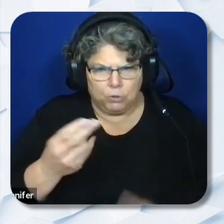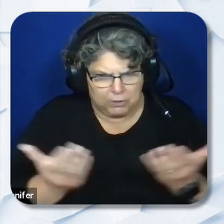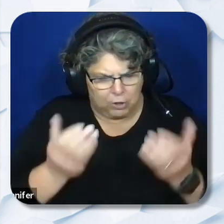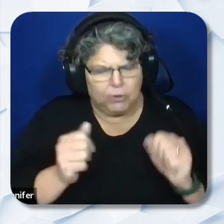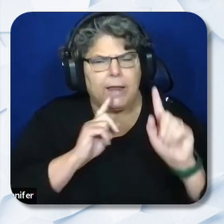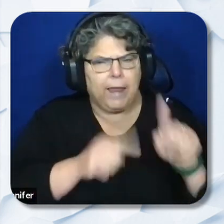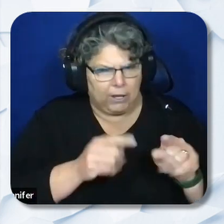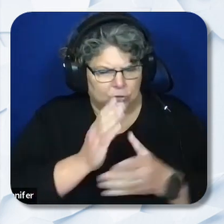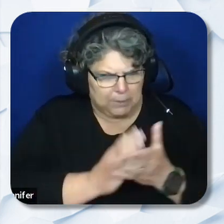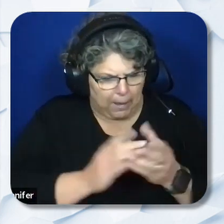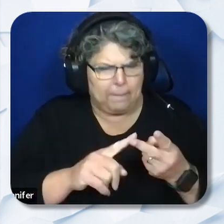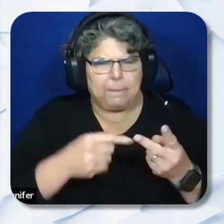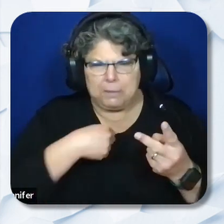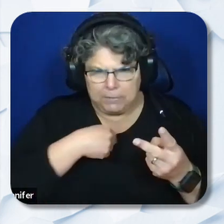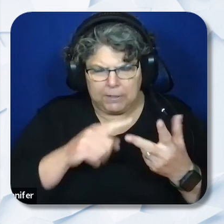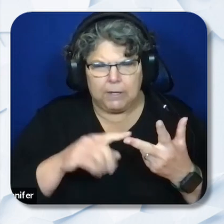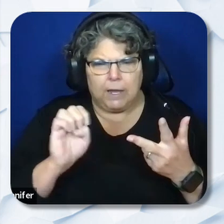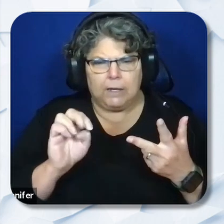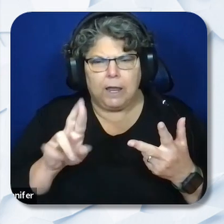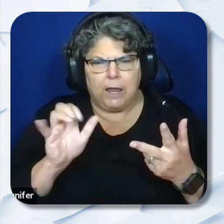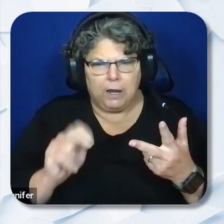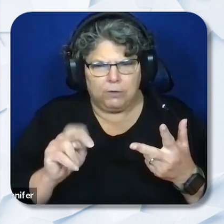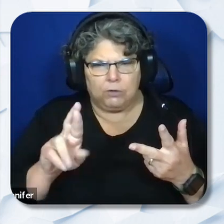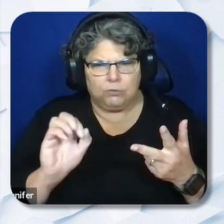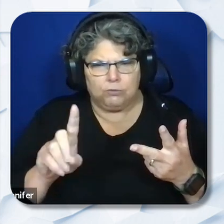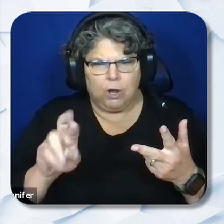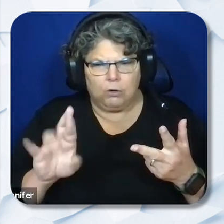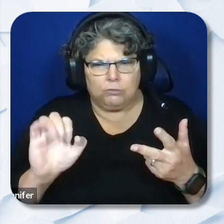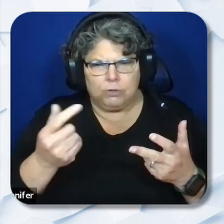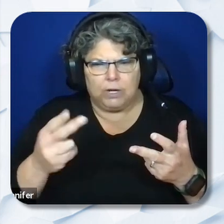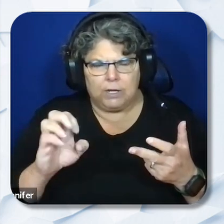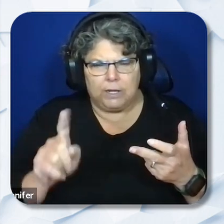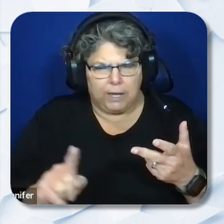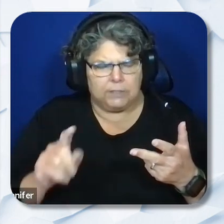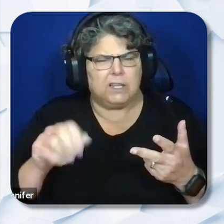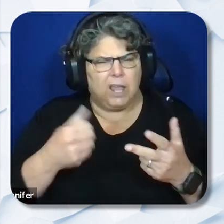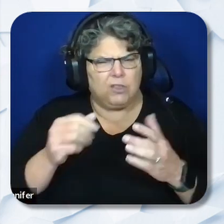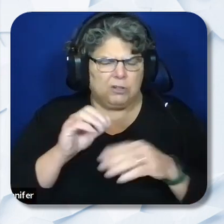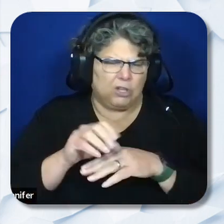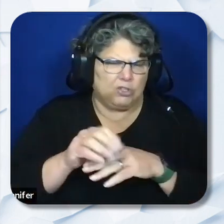then myself and Erin Rodrigues, another consultant with my team will be going over everything today.